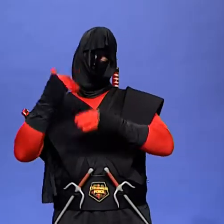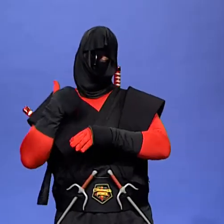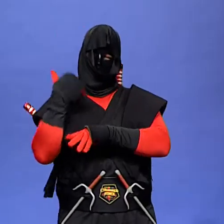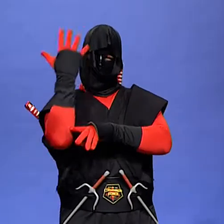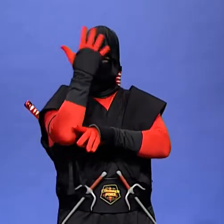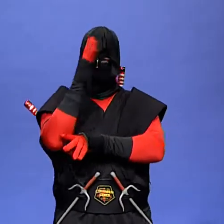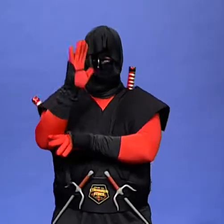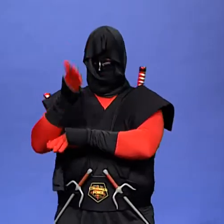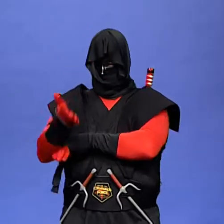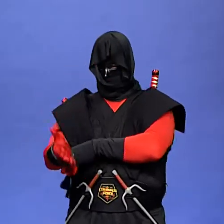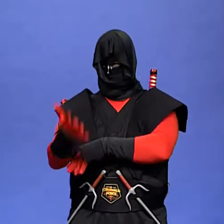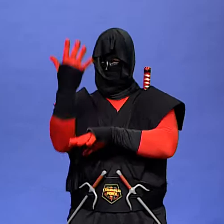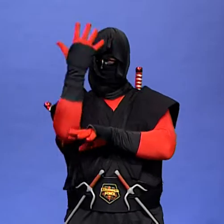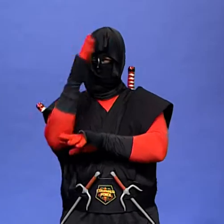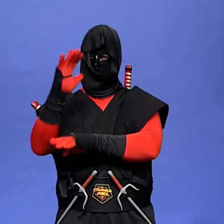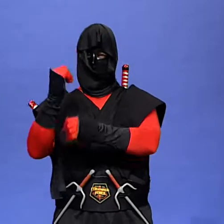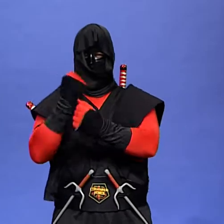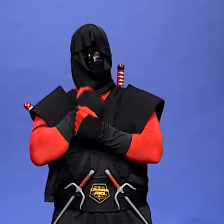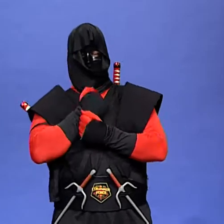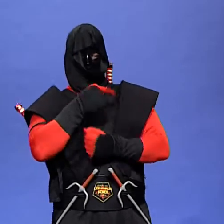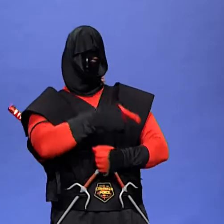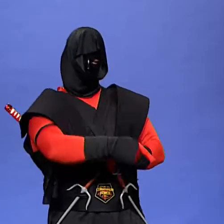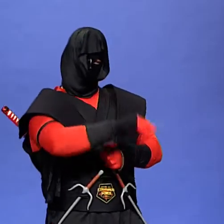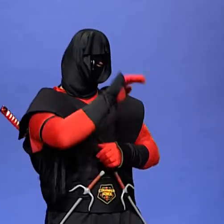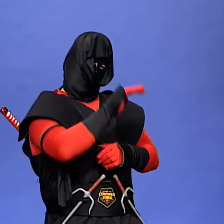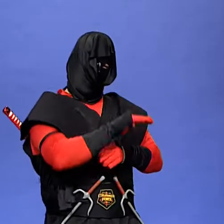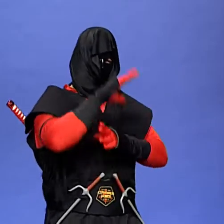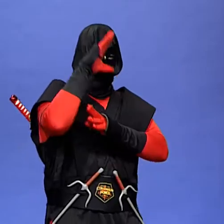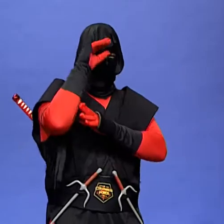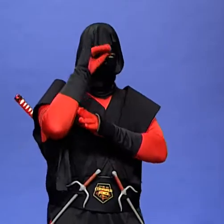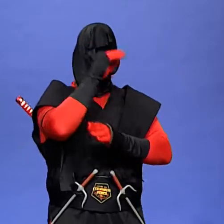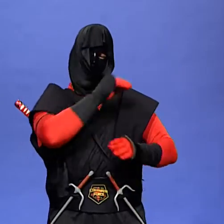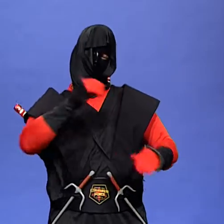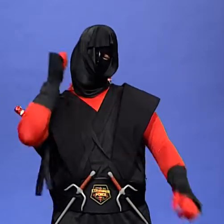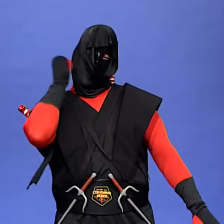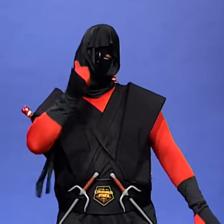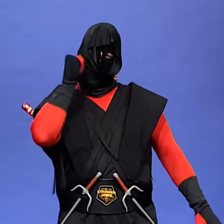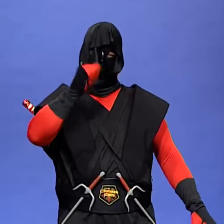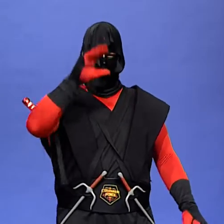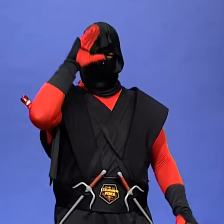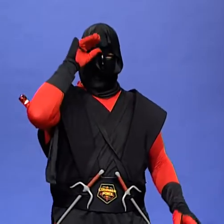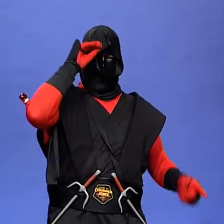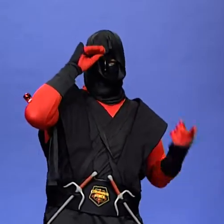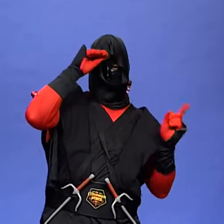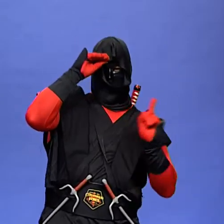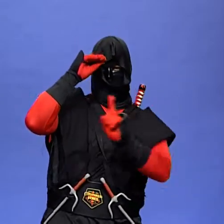and she loved a little boy and everyday the boy would come